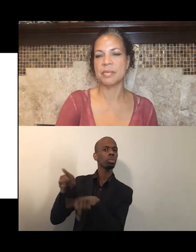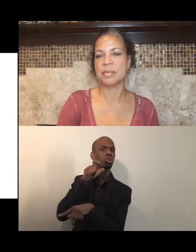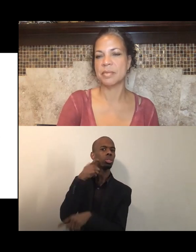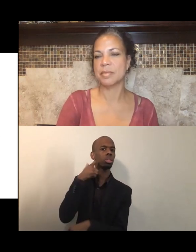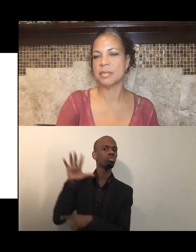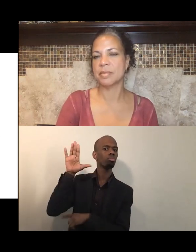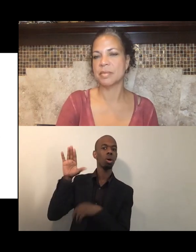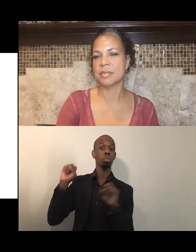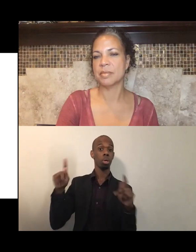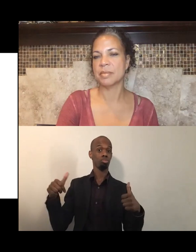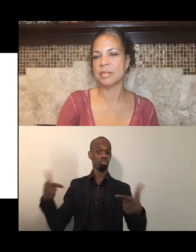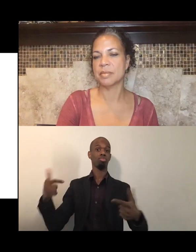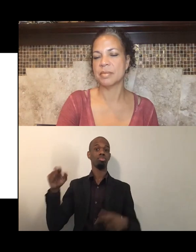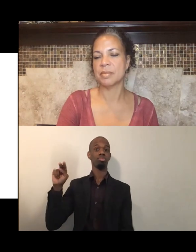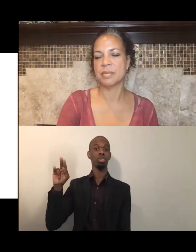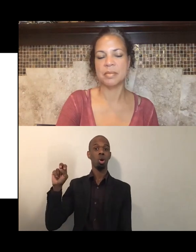I am gonna move you over.